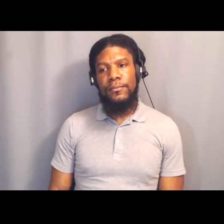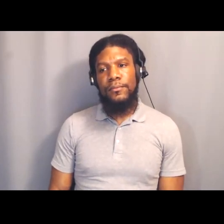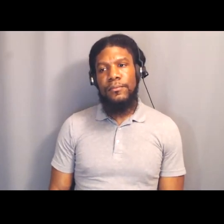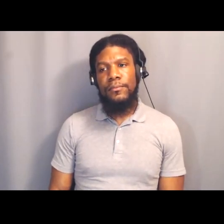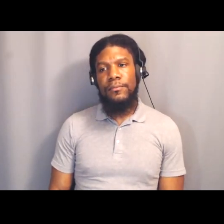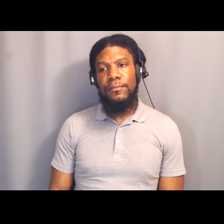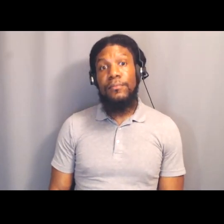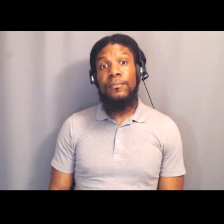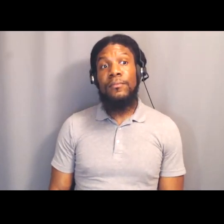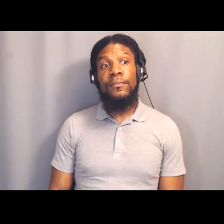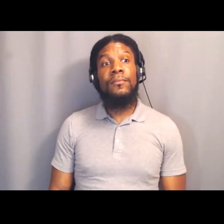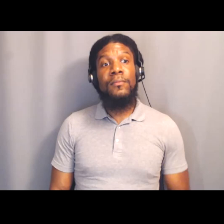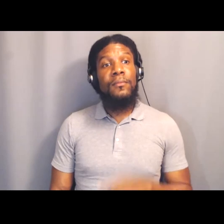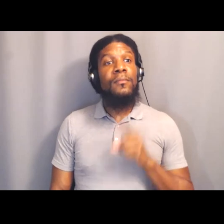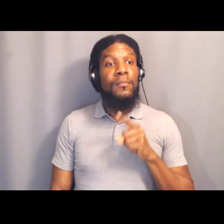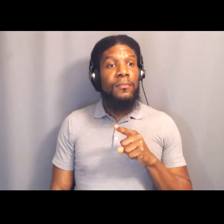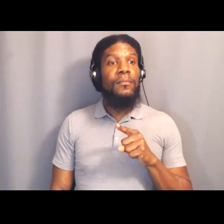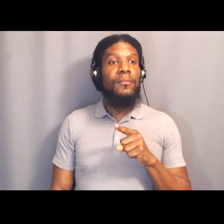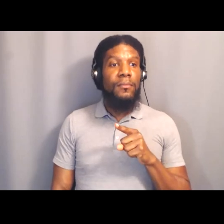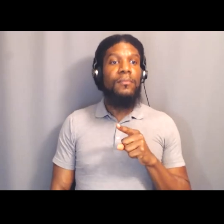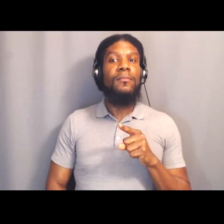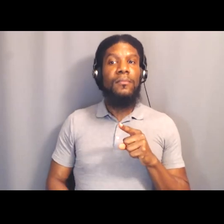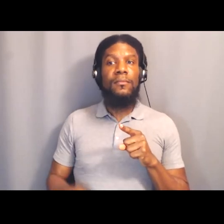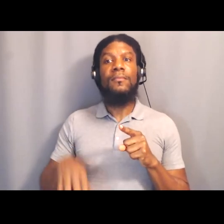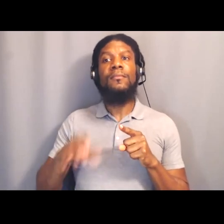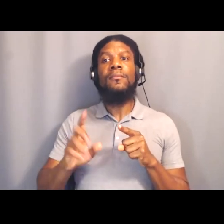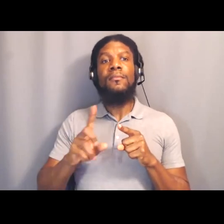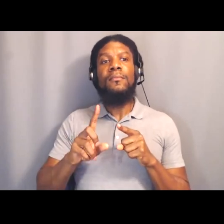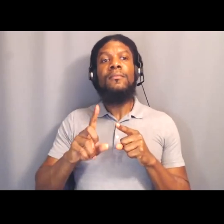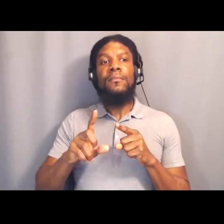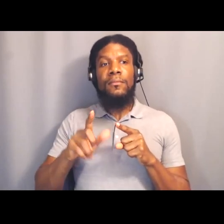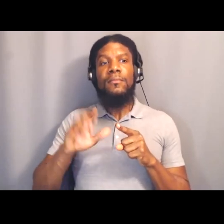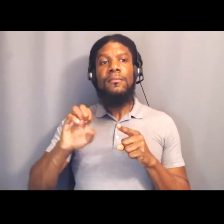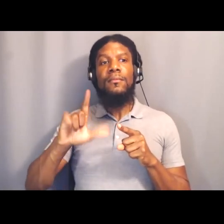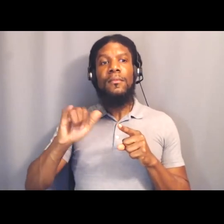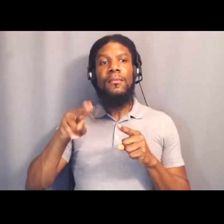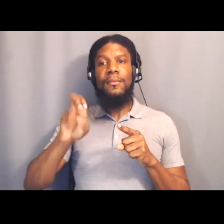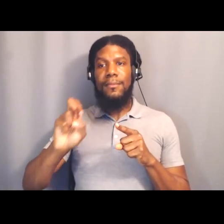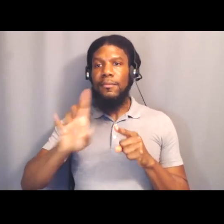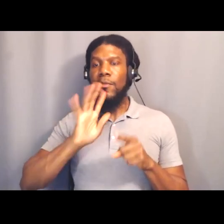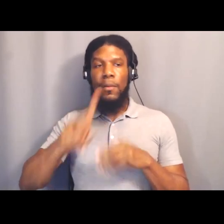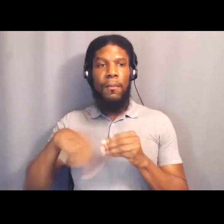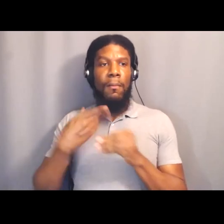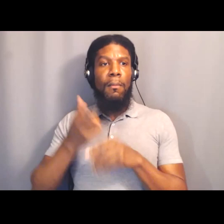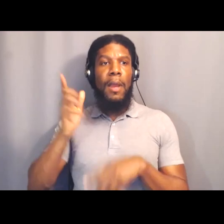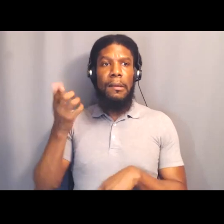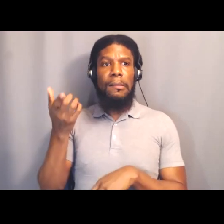[Elaine] Also, just picking up and out when you're in small groups